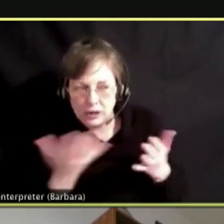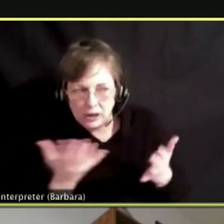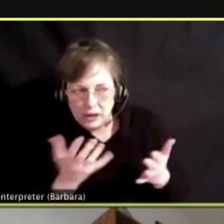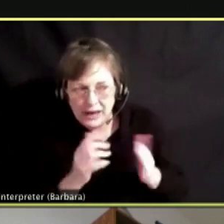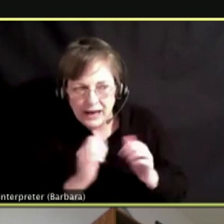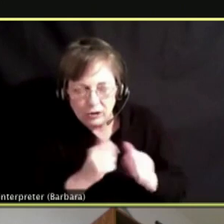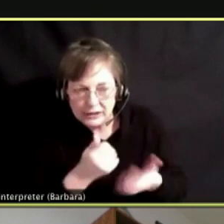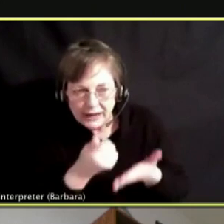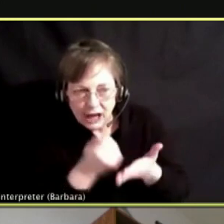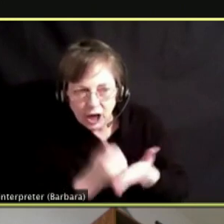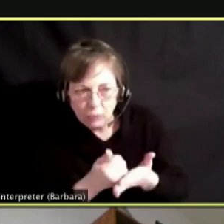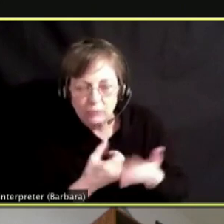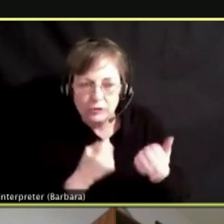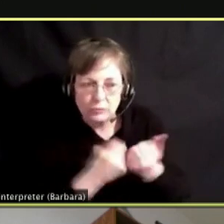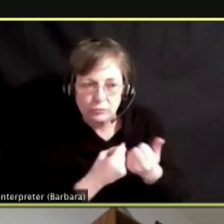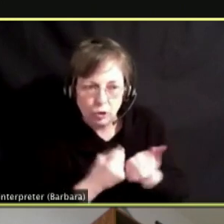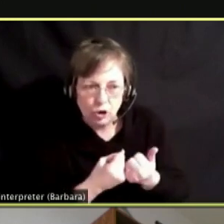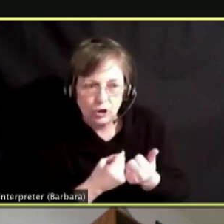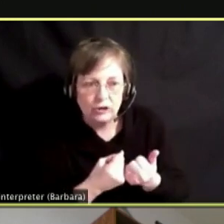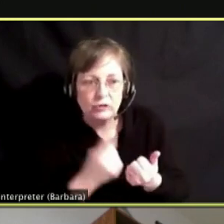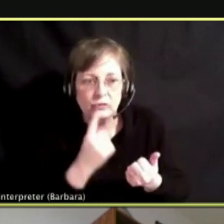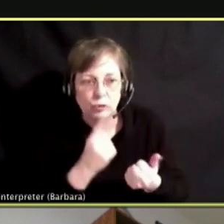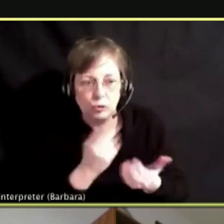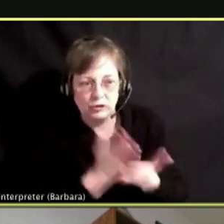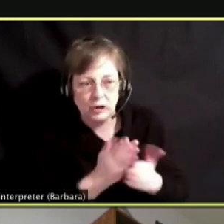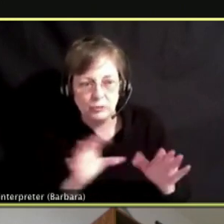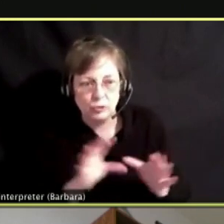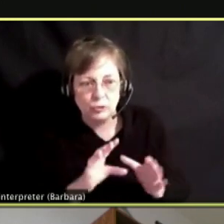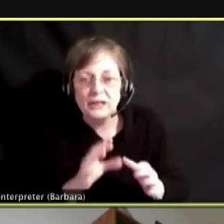THESE THINGS INSTEAD OF JUST ACCUSING ME OF DOING SOMETHING WRONG.